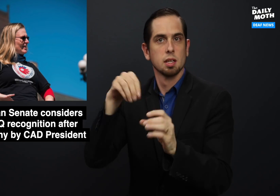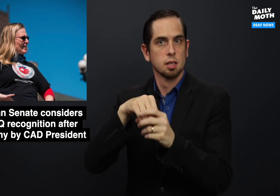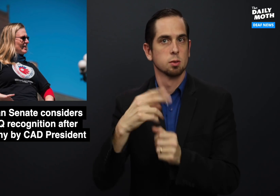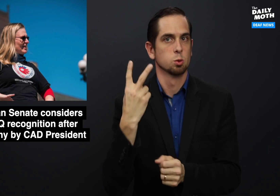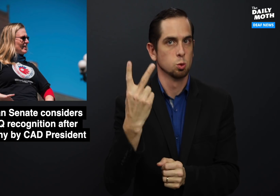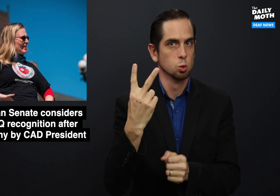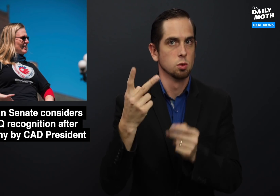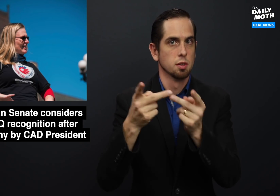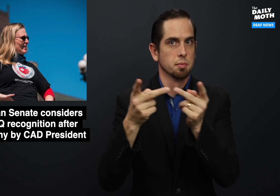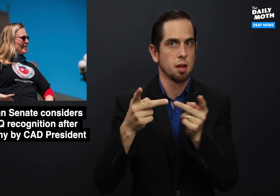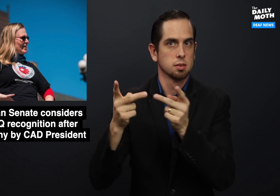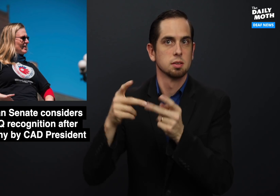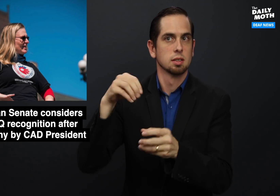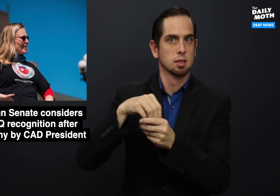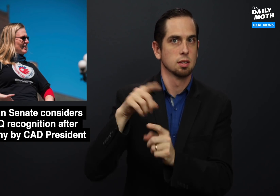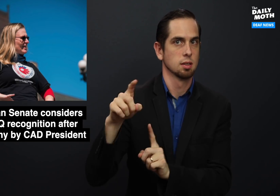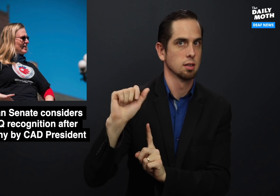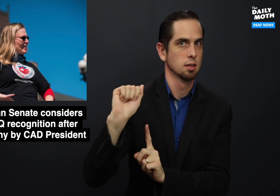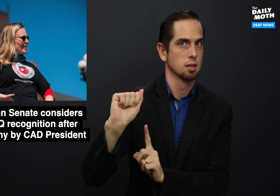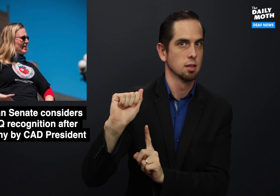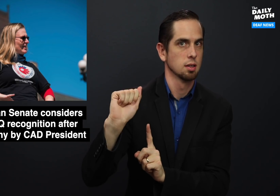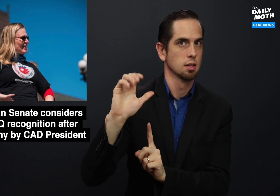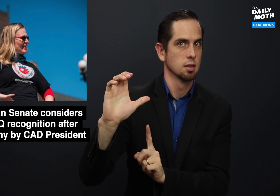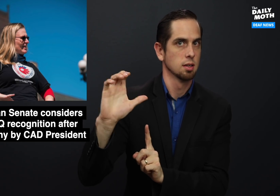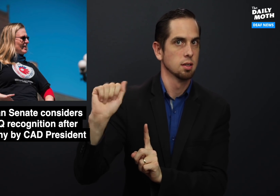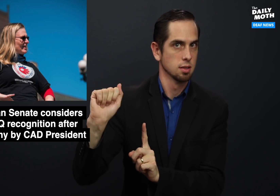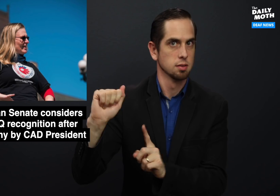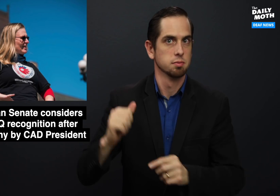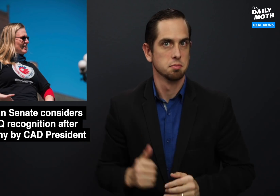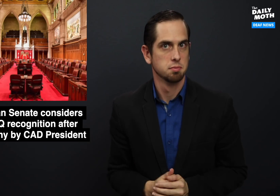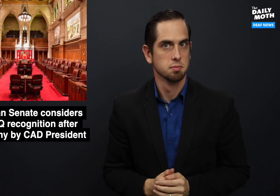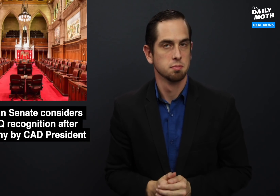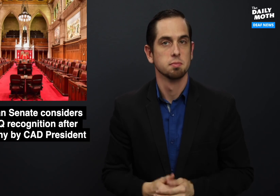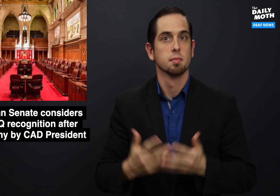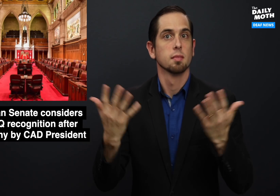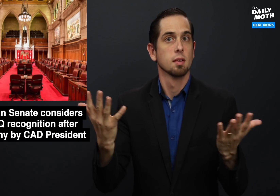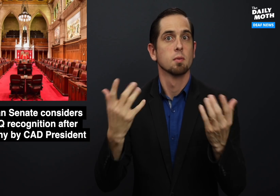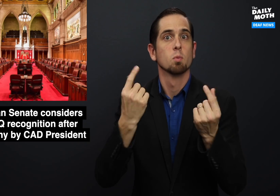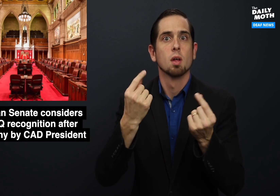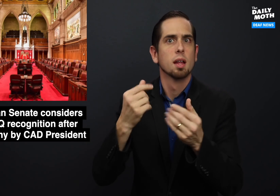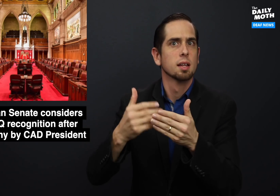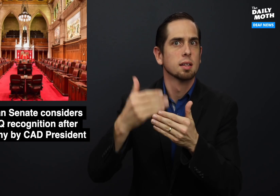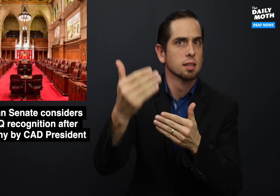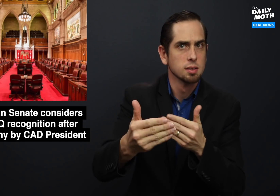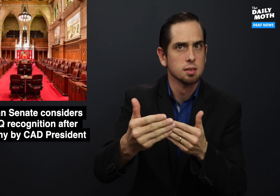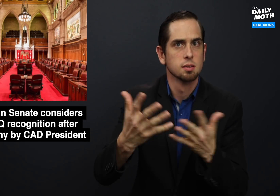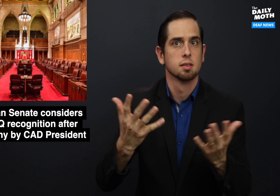in two places in the ACA. What is next?